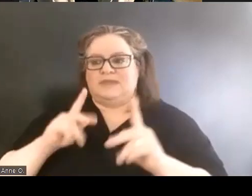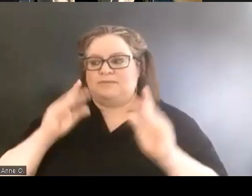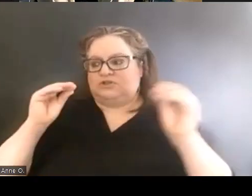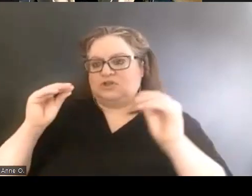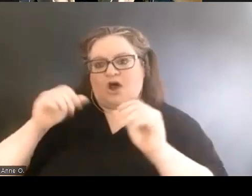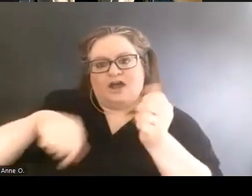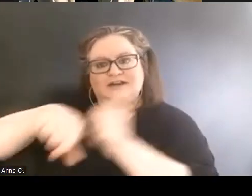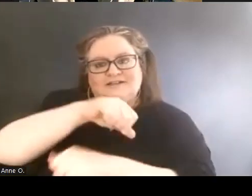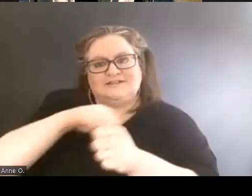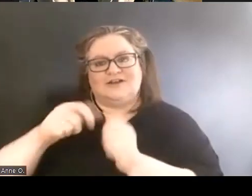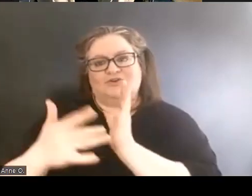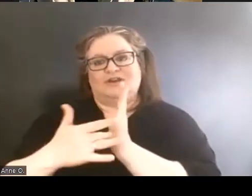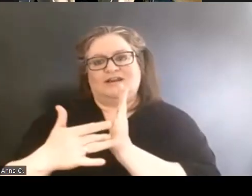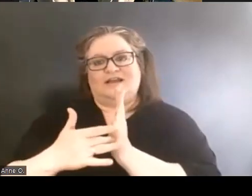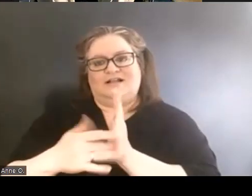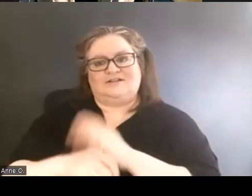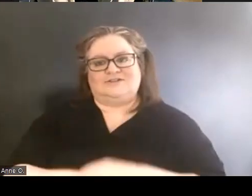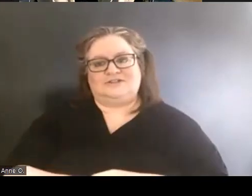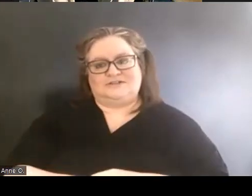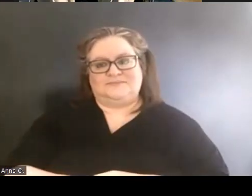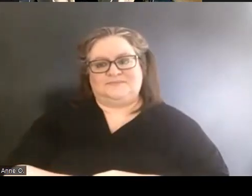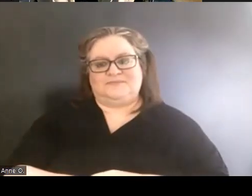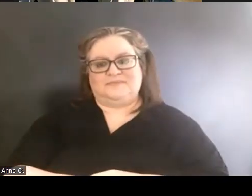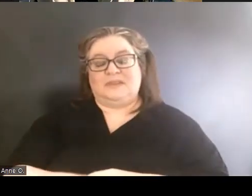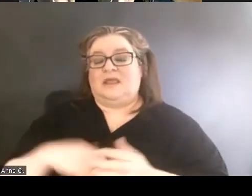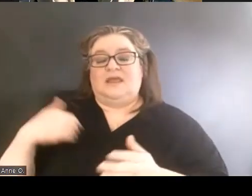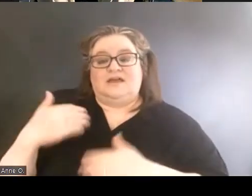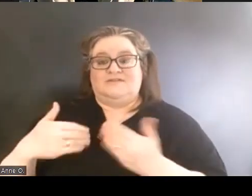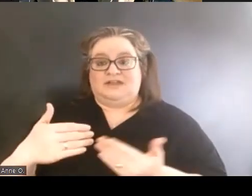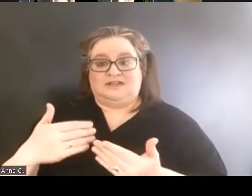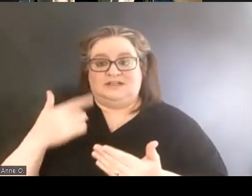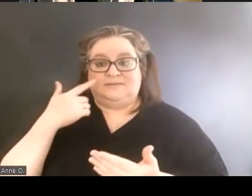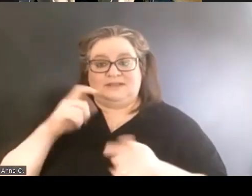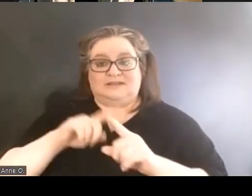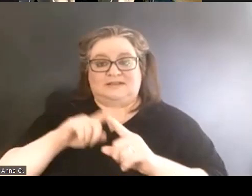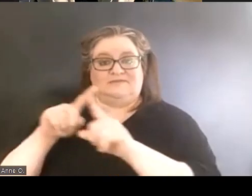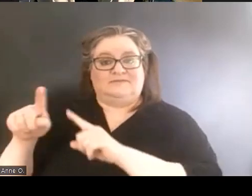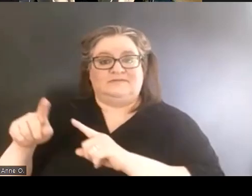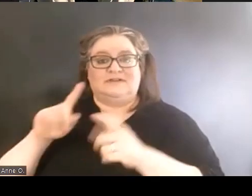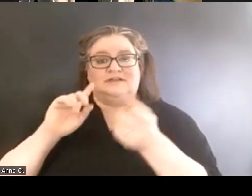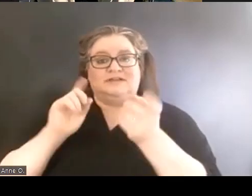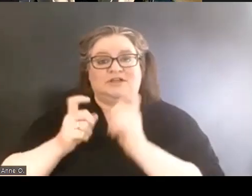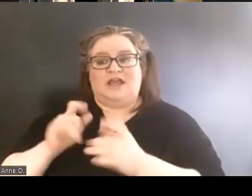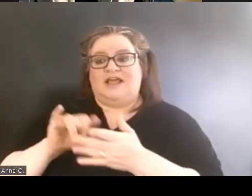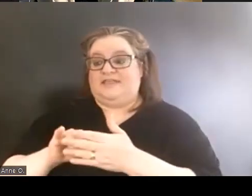Eventually due to various changes, that space disappeared.